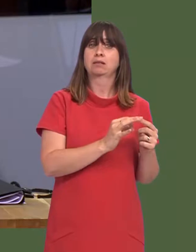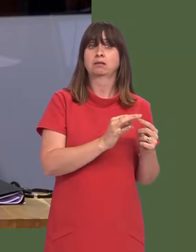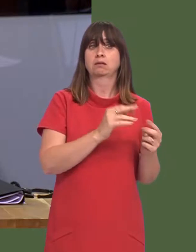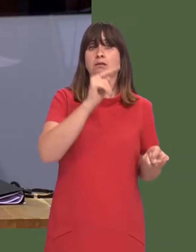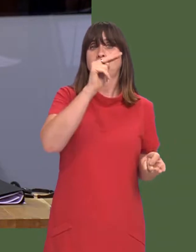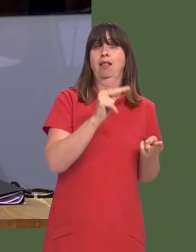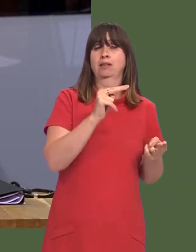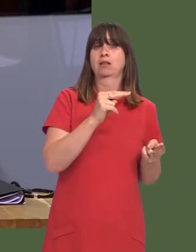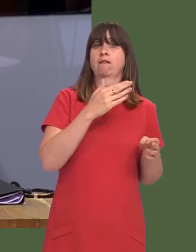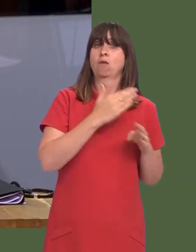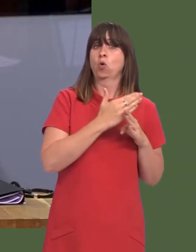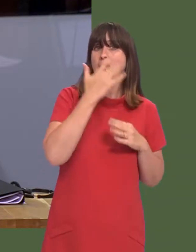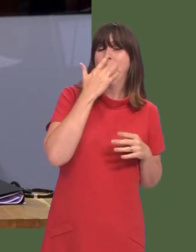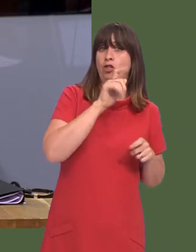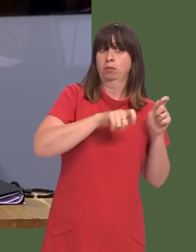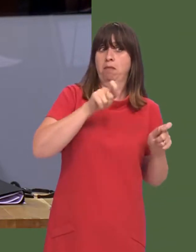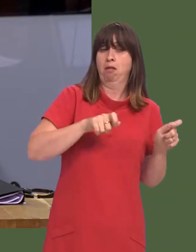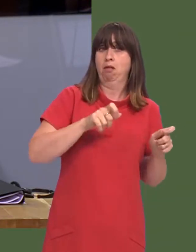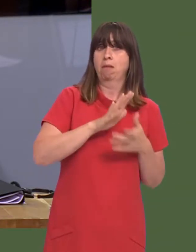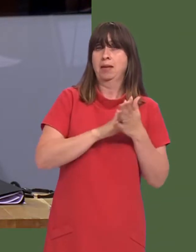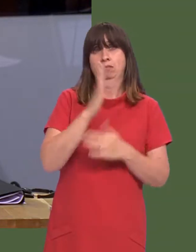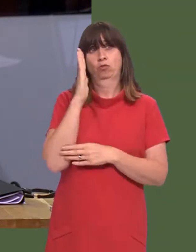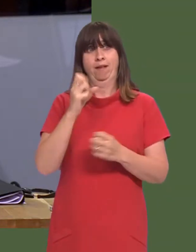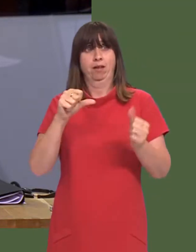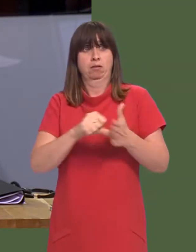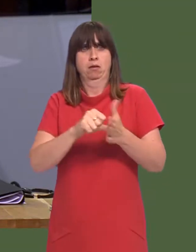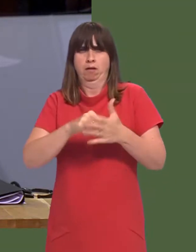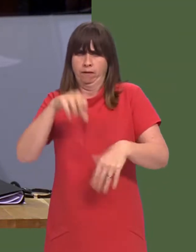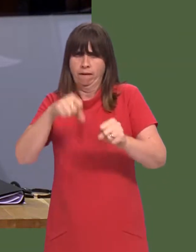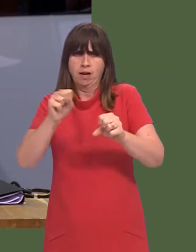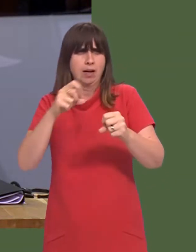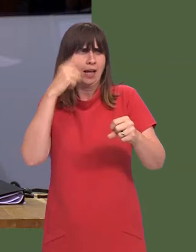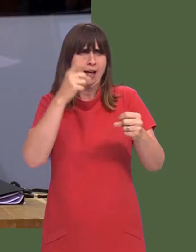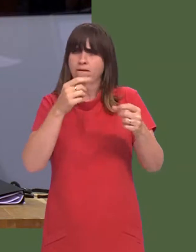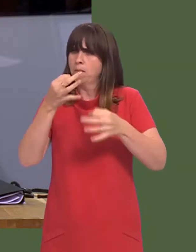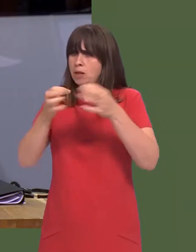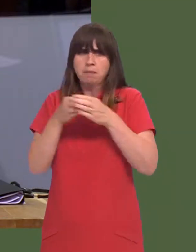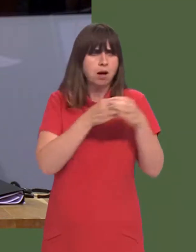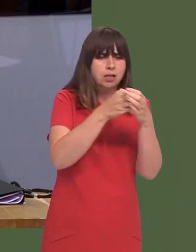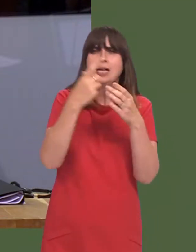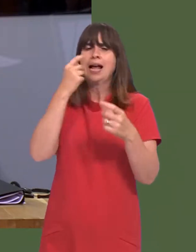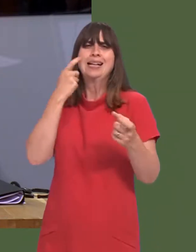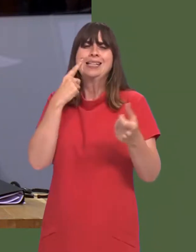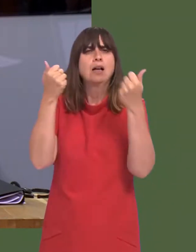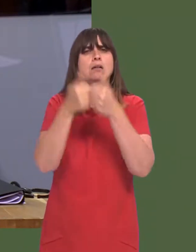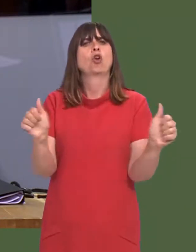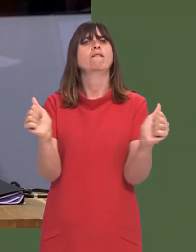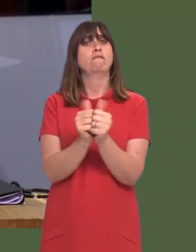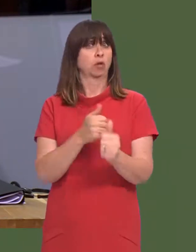contraction in working-age people, which shows that there are real challenges to be faced. And where those challenges can be faced cross-party, obviously, those solutions will come a lot